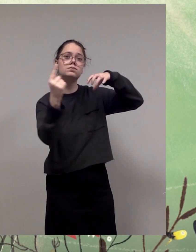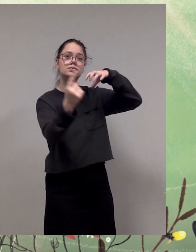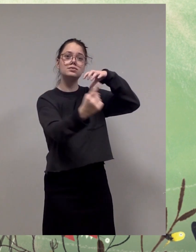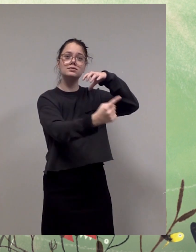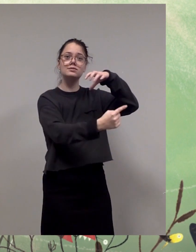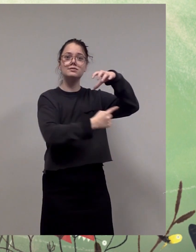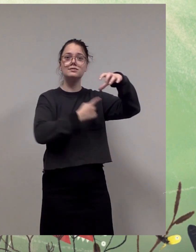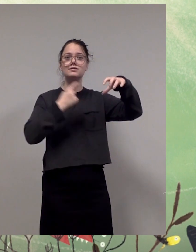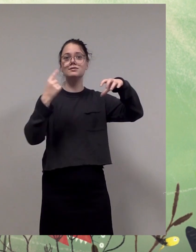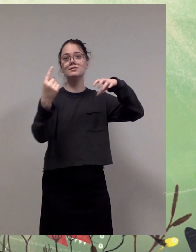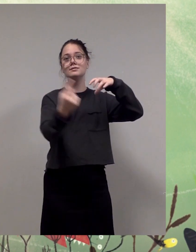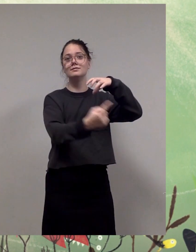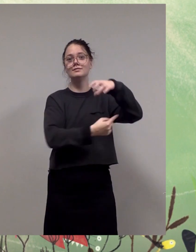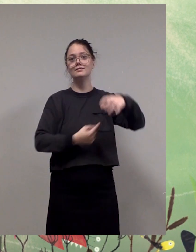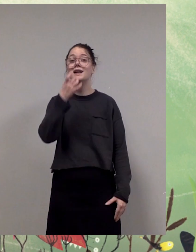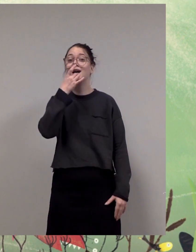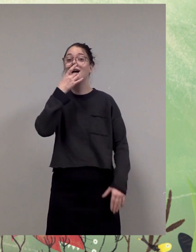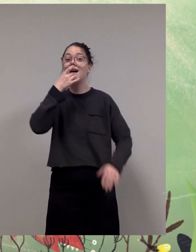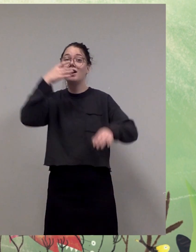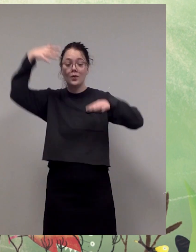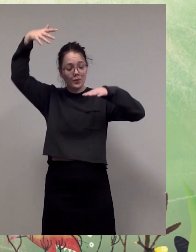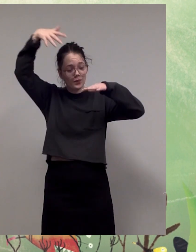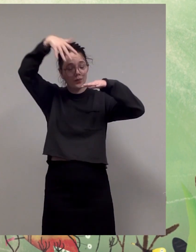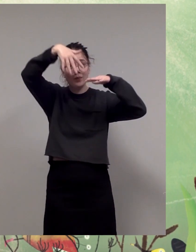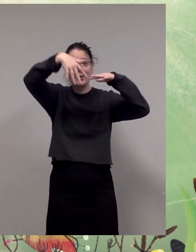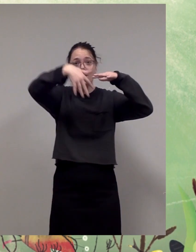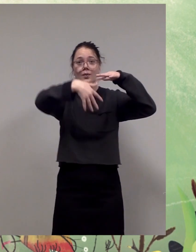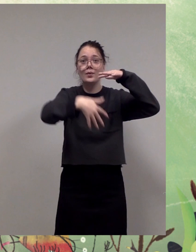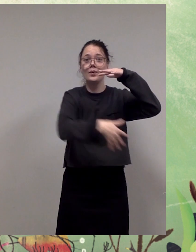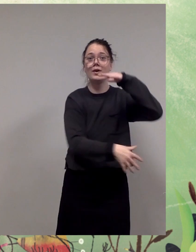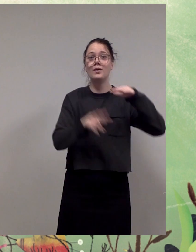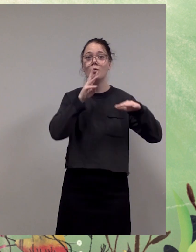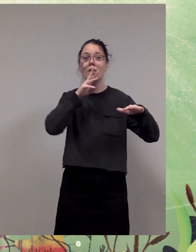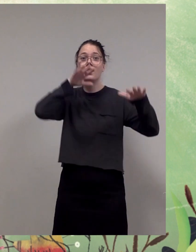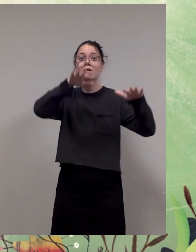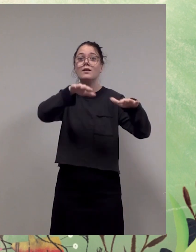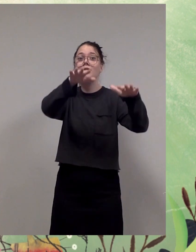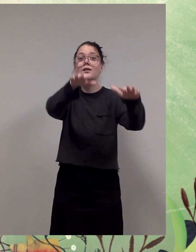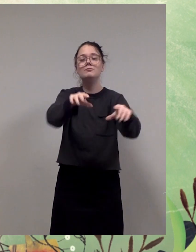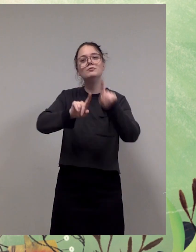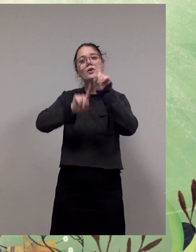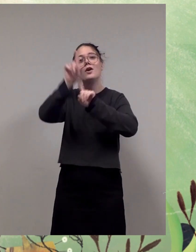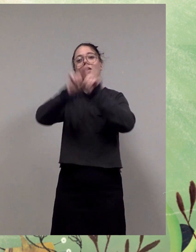The rays of light passing through the surface are shooting stars.